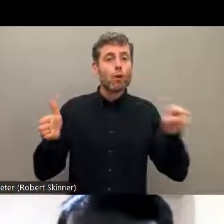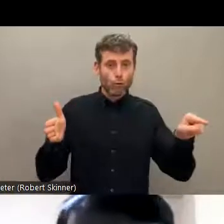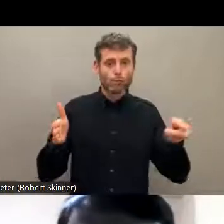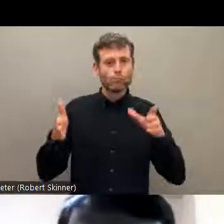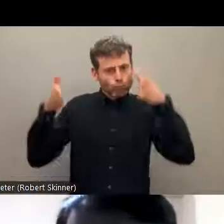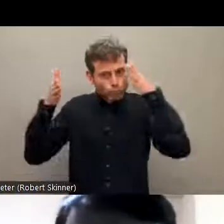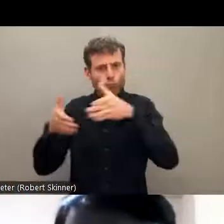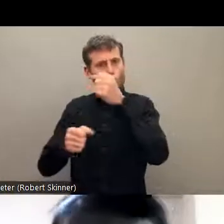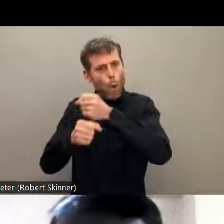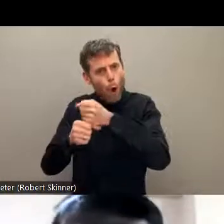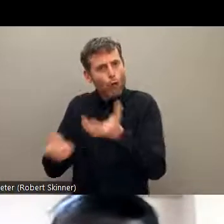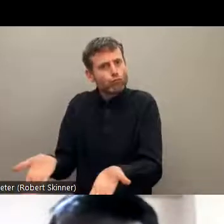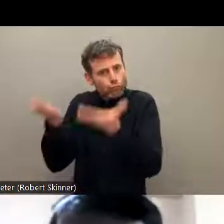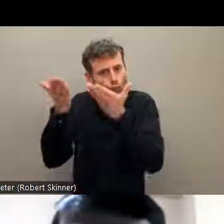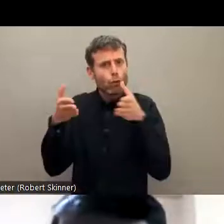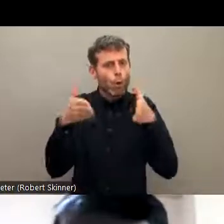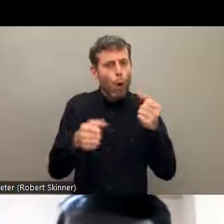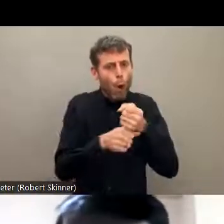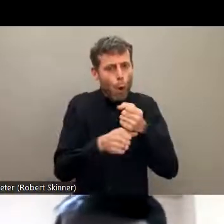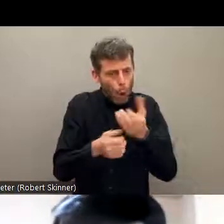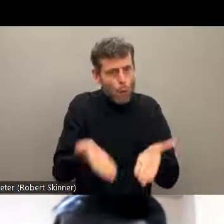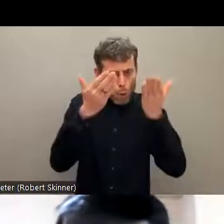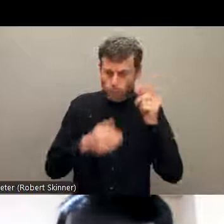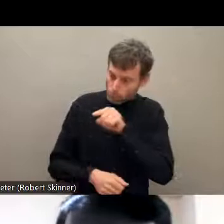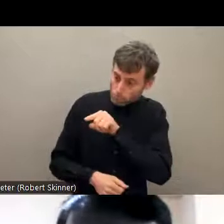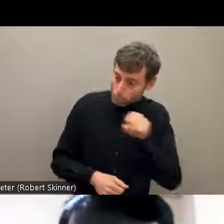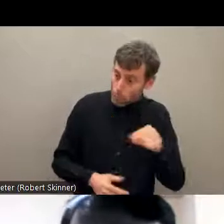time we talk about the